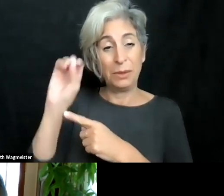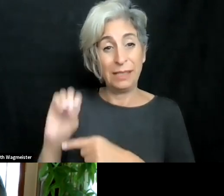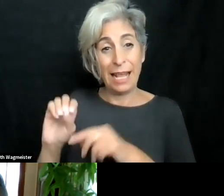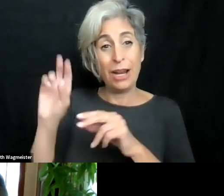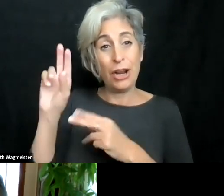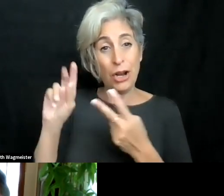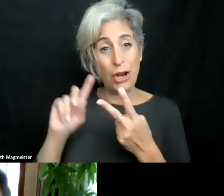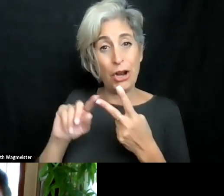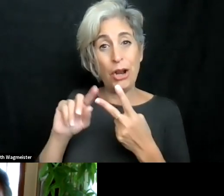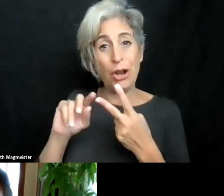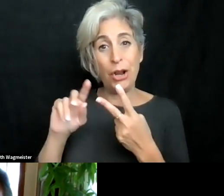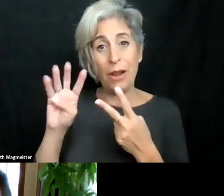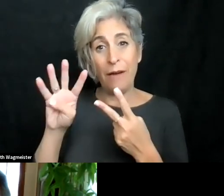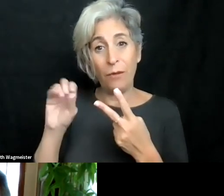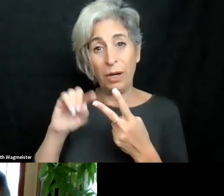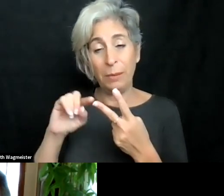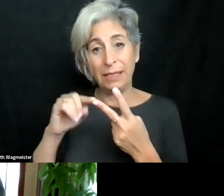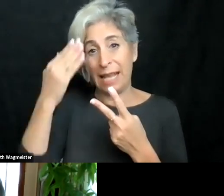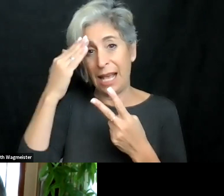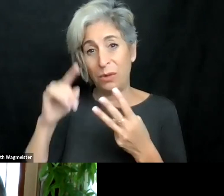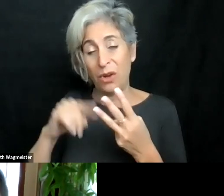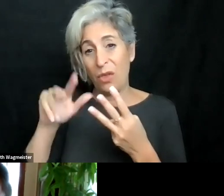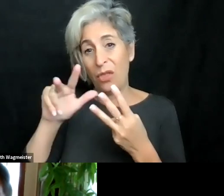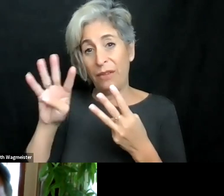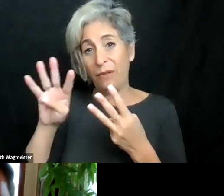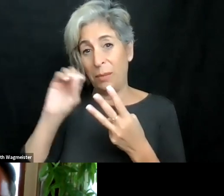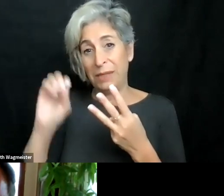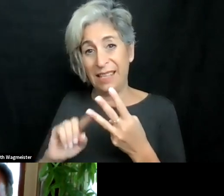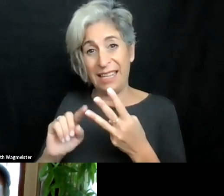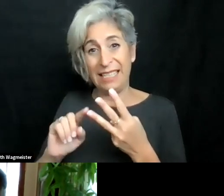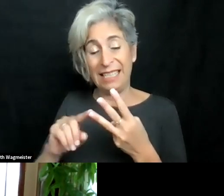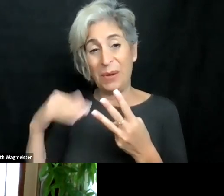it here. We see yes, 39, and